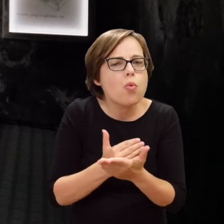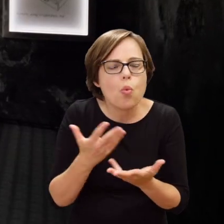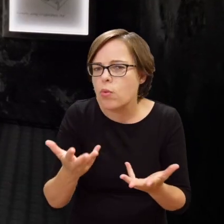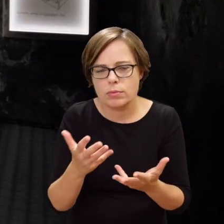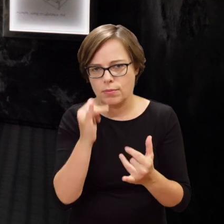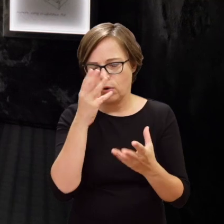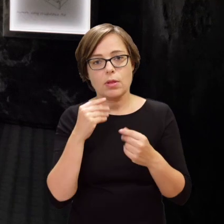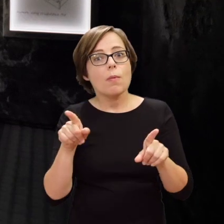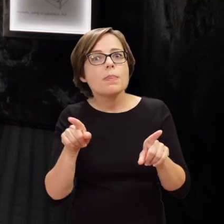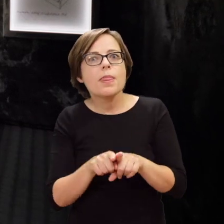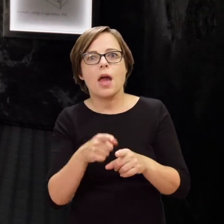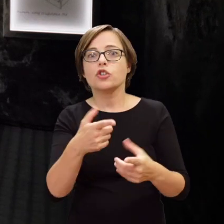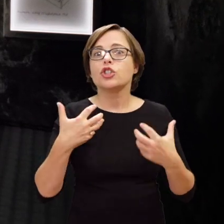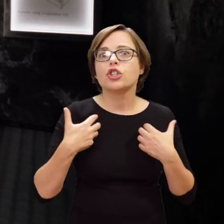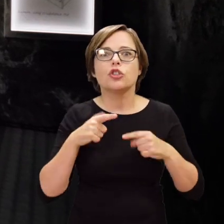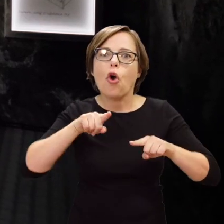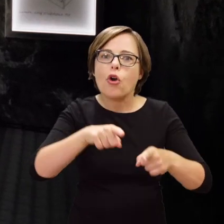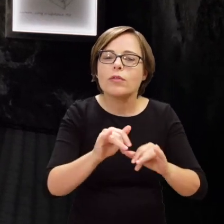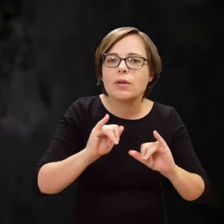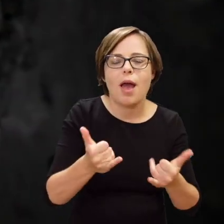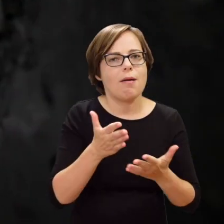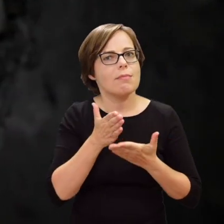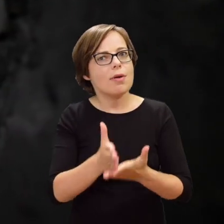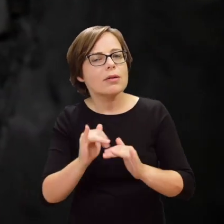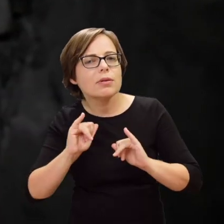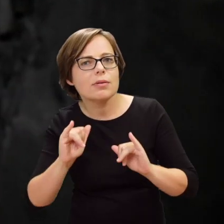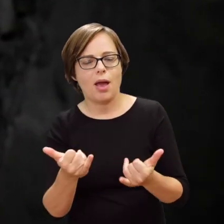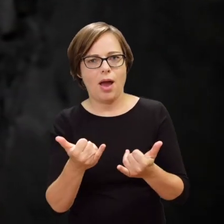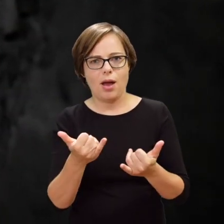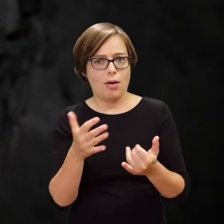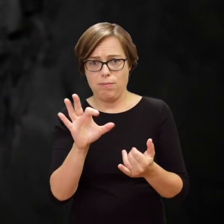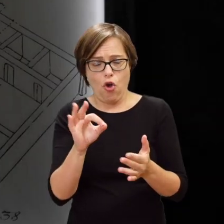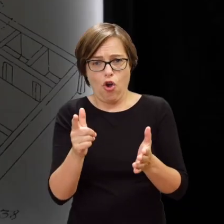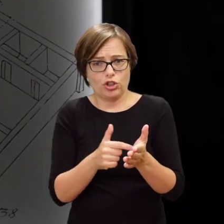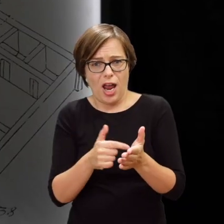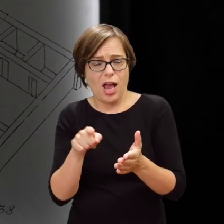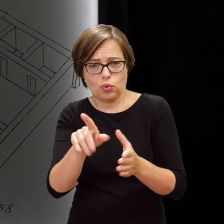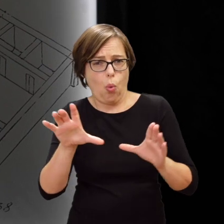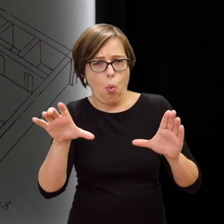how they coped and how they organised their life and hiding in often very large groups,